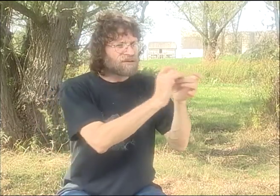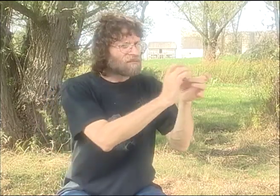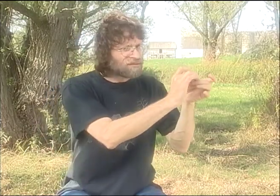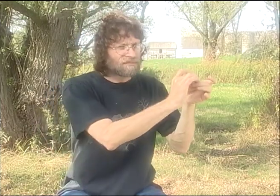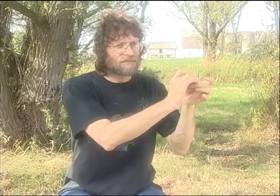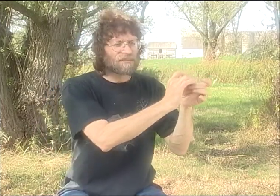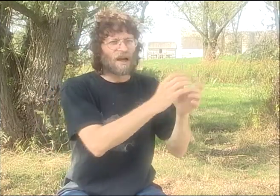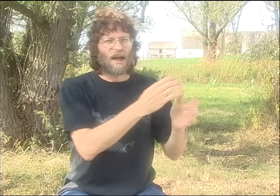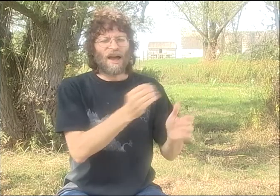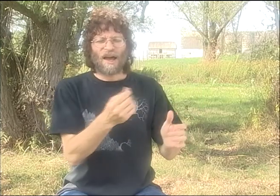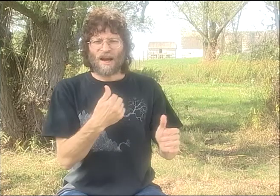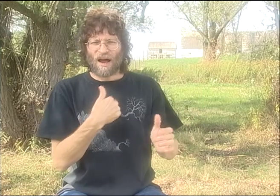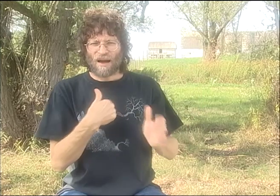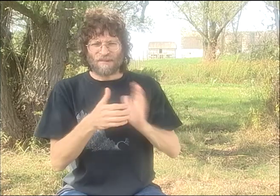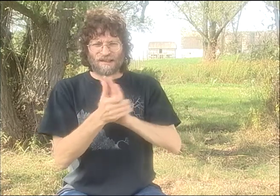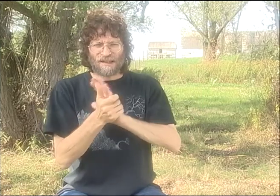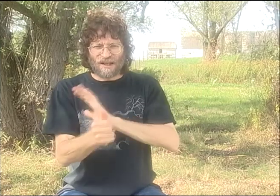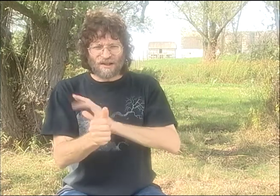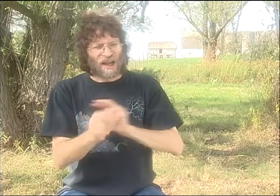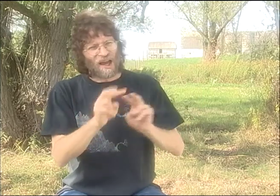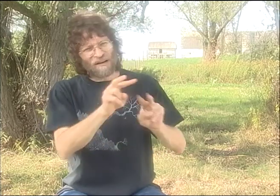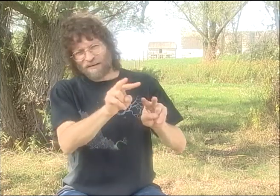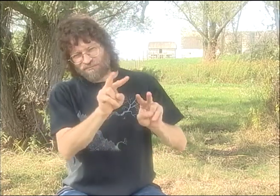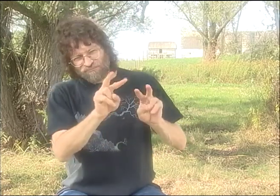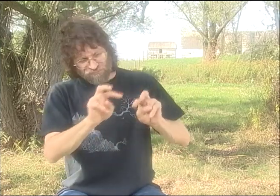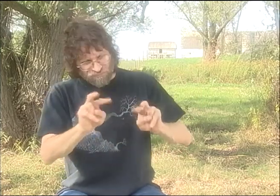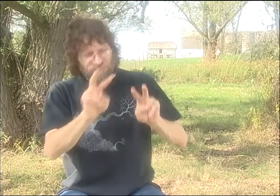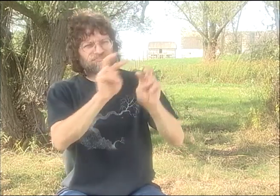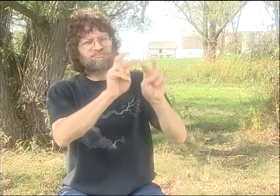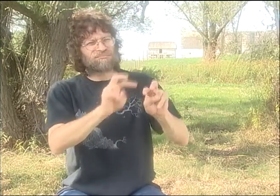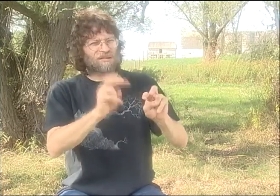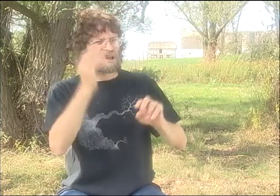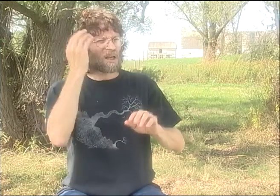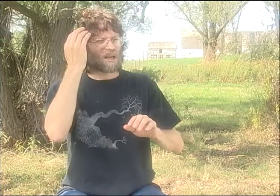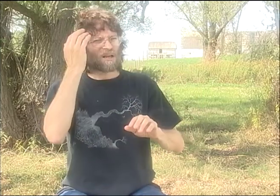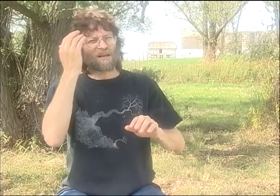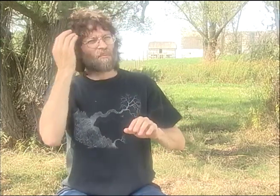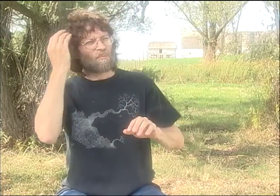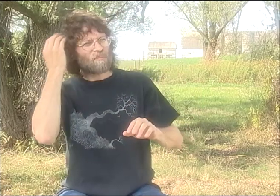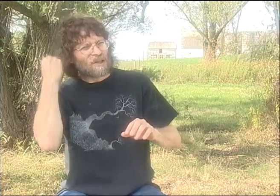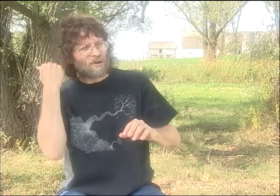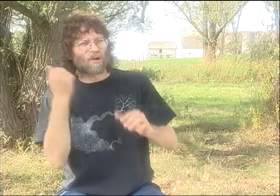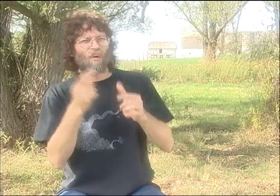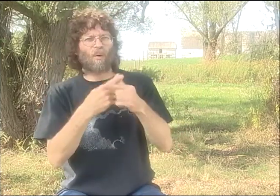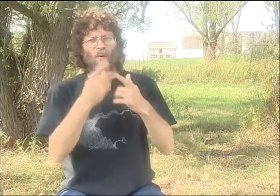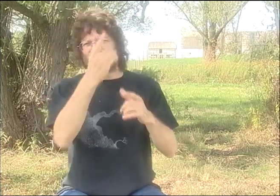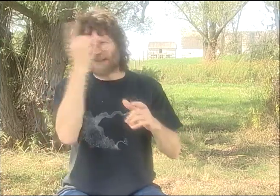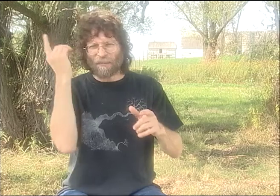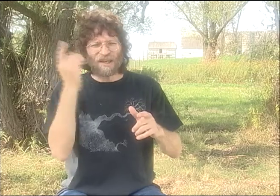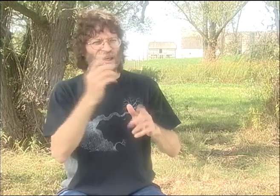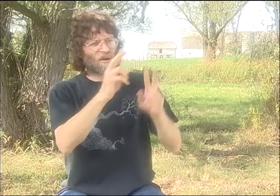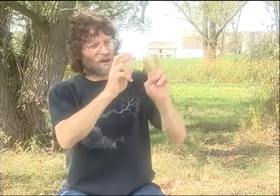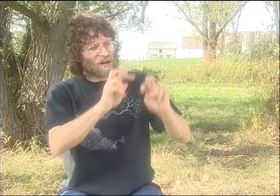I'M REALLY GREAT AT THINKING IN IMAGES AND MAKING THE LINKAGES BETWEEN THEM. AND I'M ALSO A GREAT DIAGNOSTICIAN.